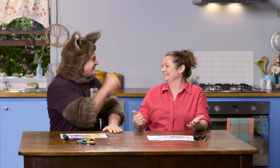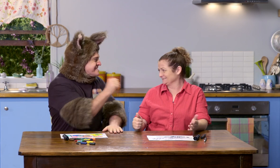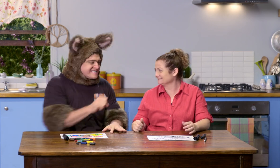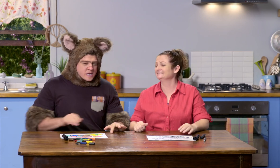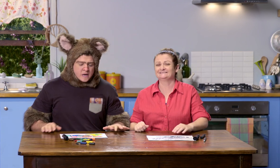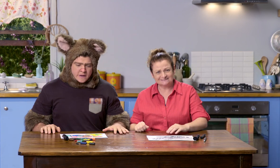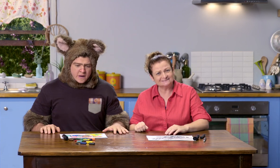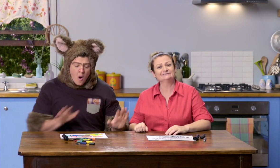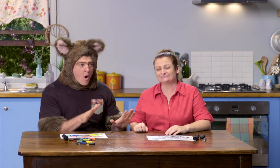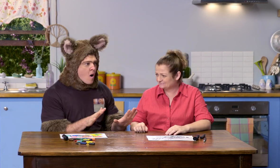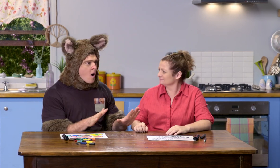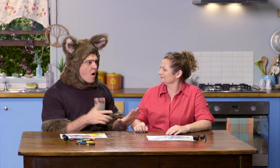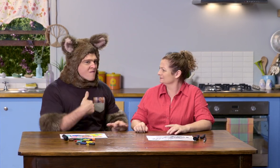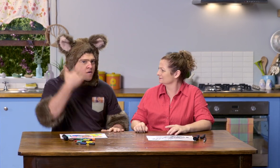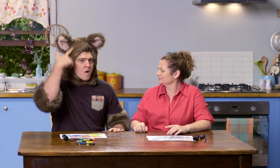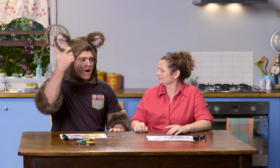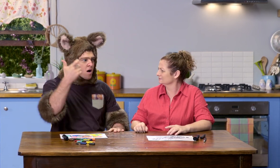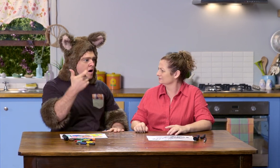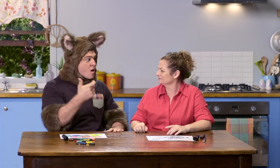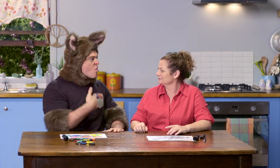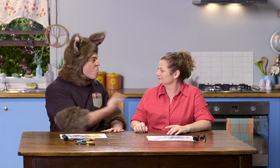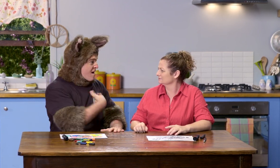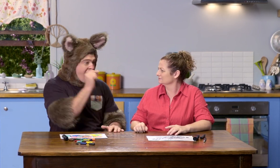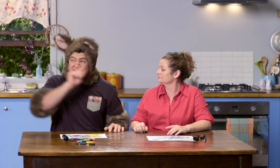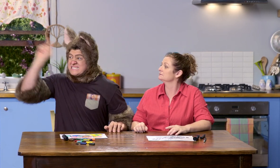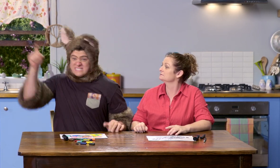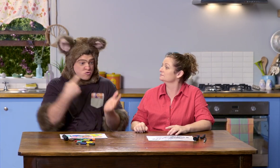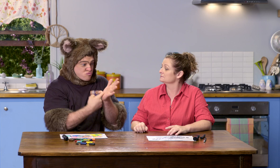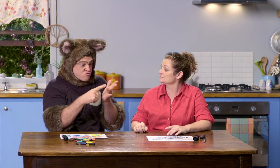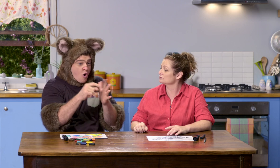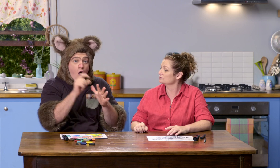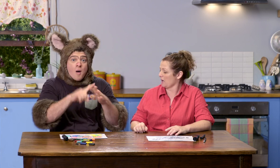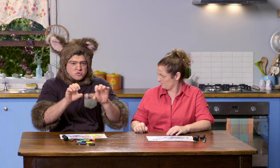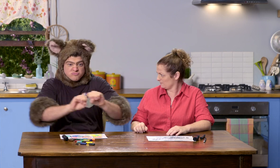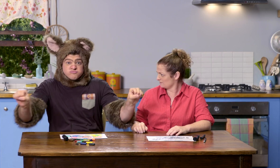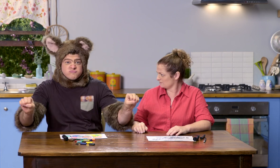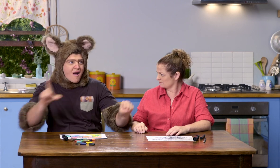They did. But I've got an idea now. We can go and use the rope outside.